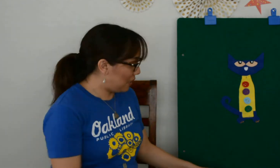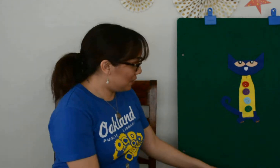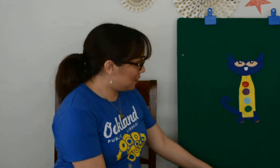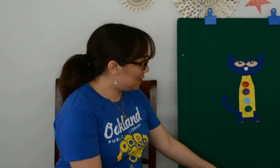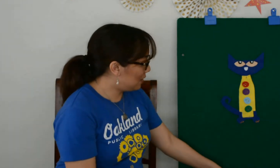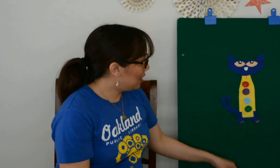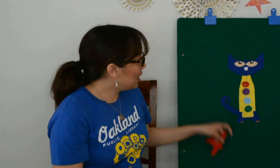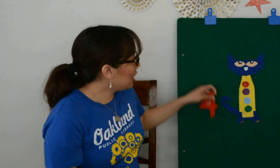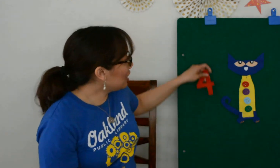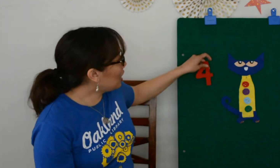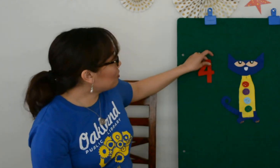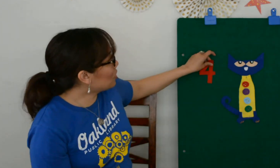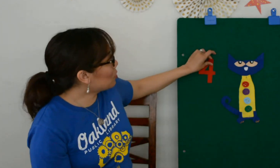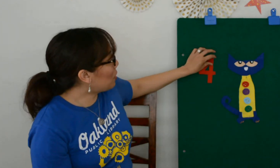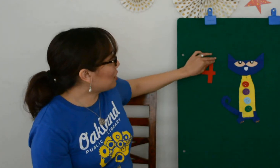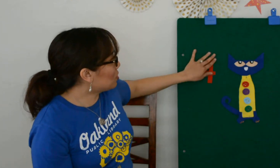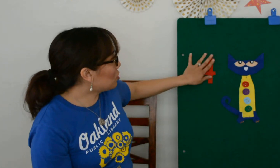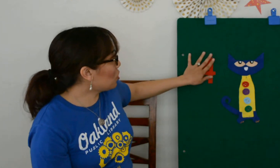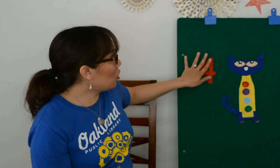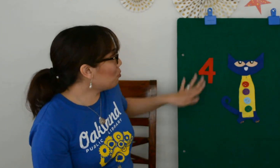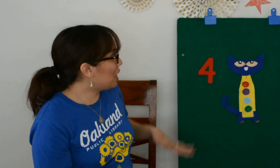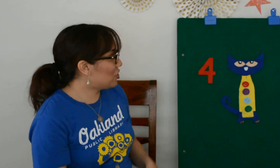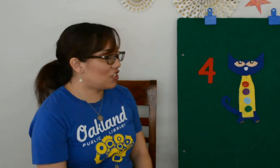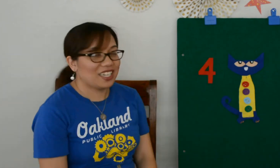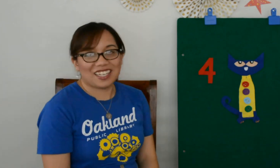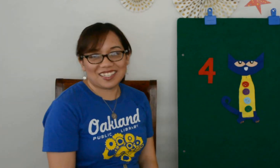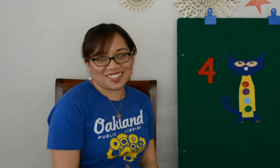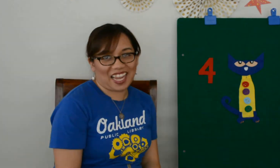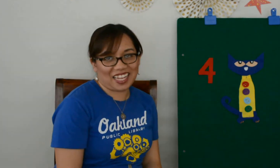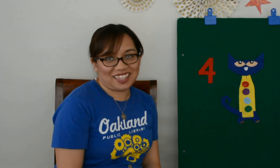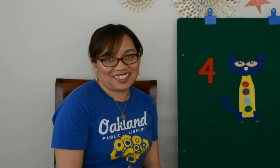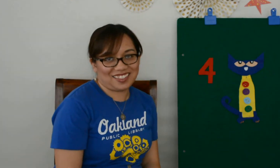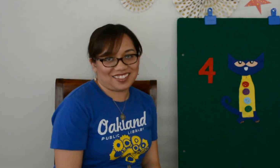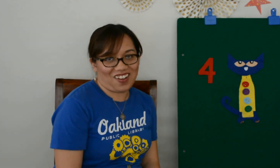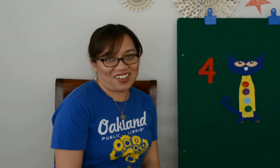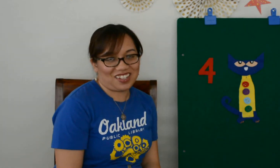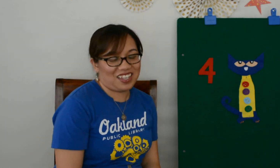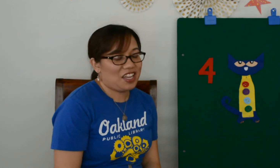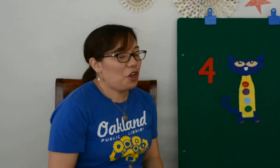He loved his buttons so much, he sang this song: